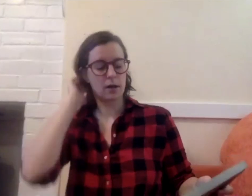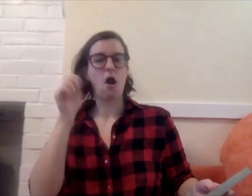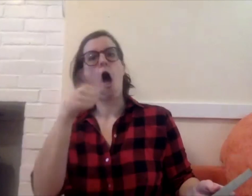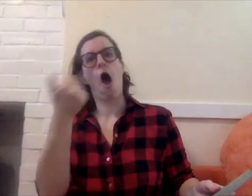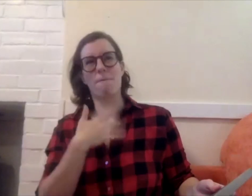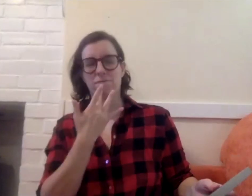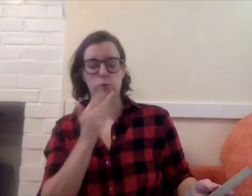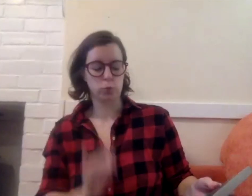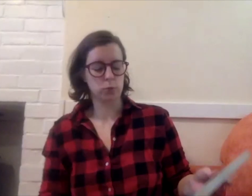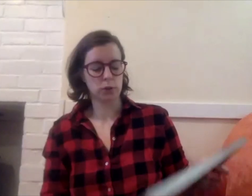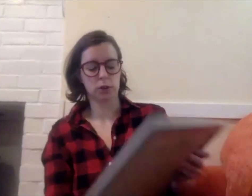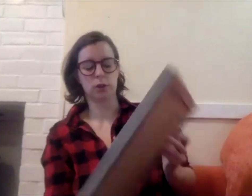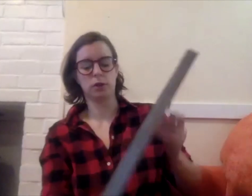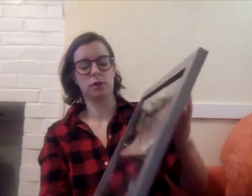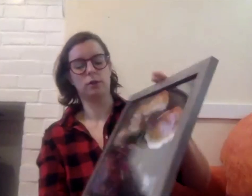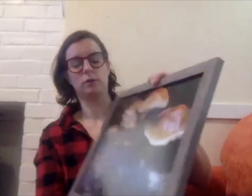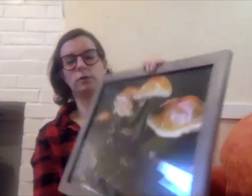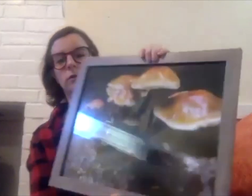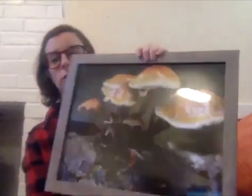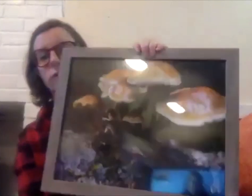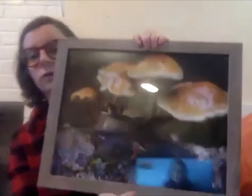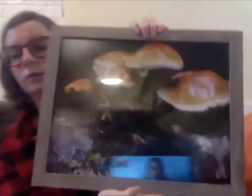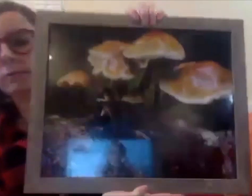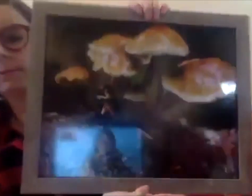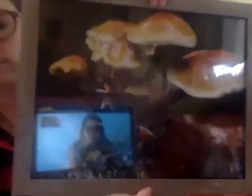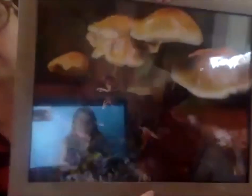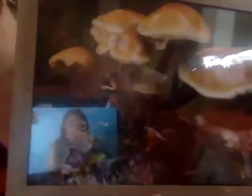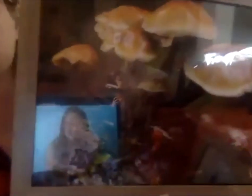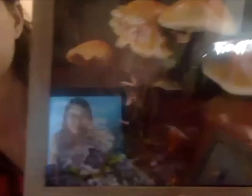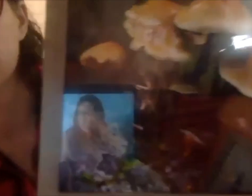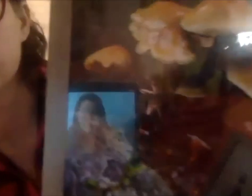And this is another one of my favorites